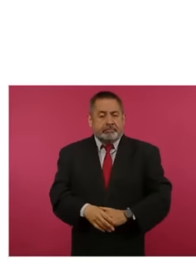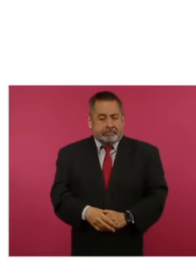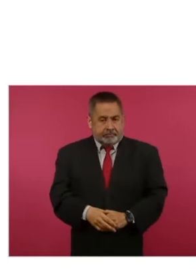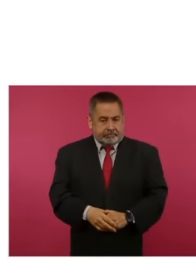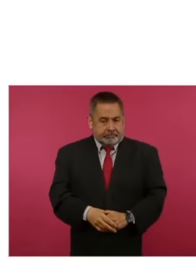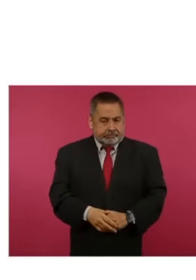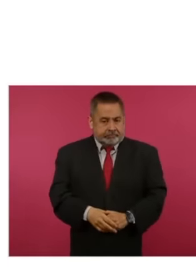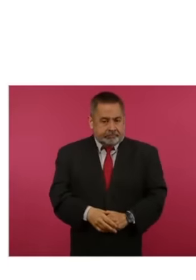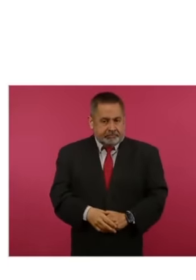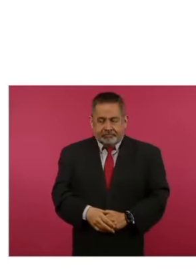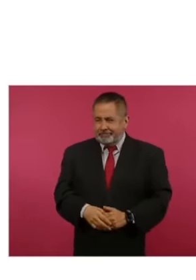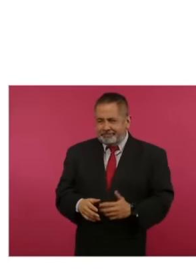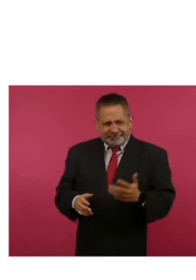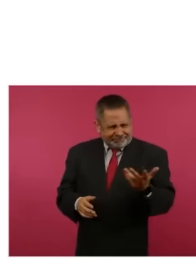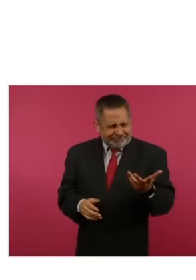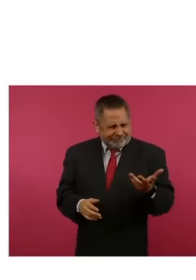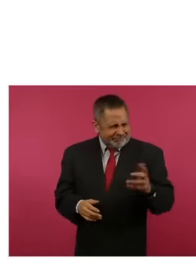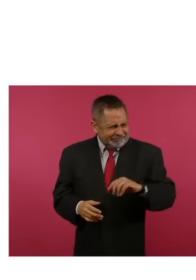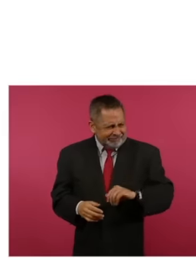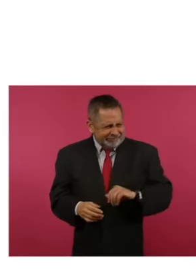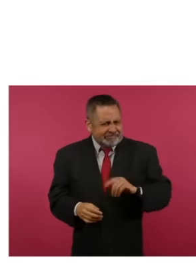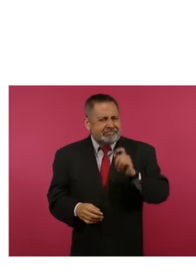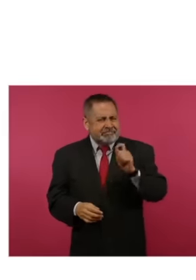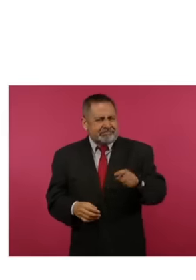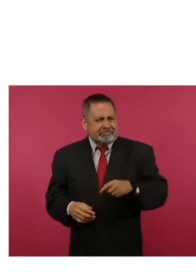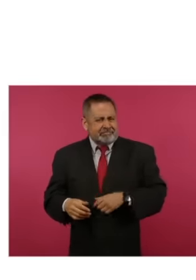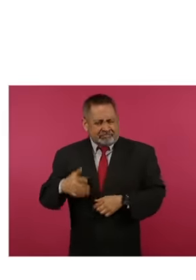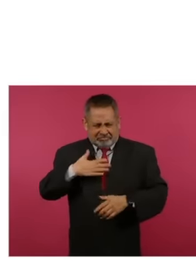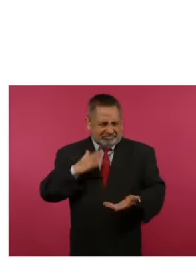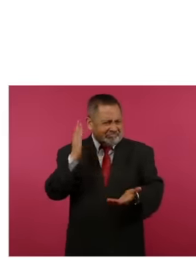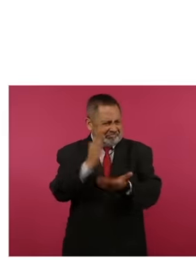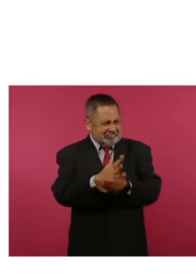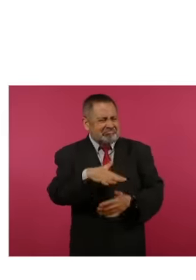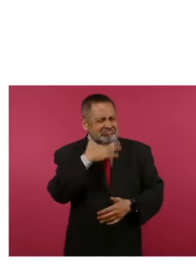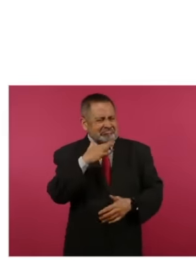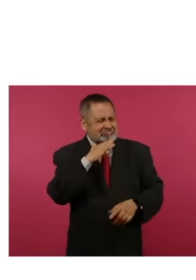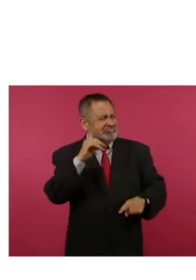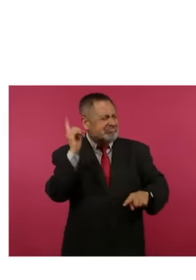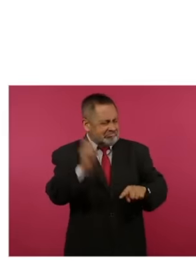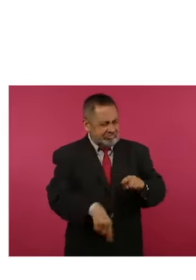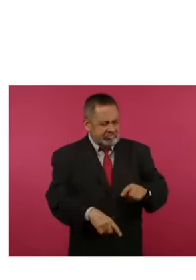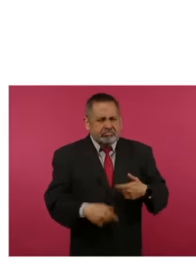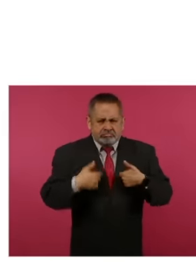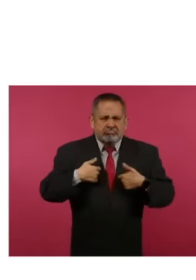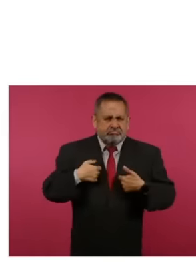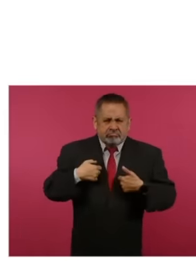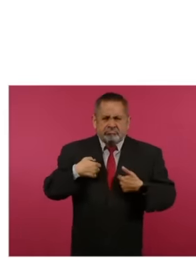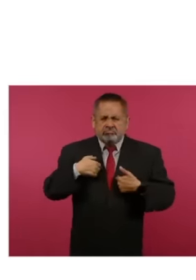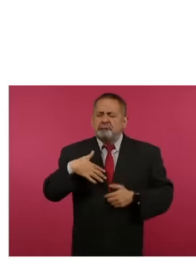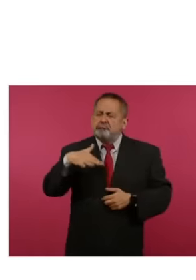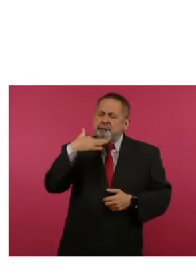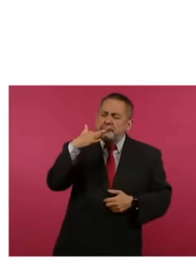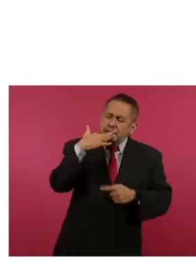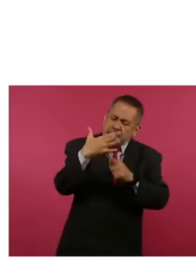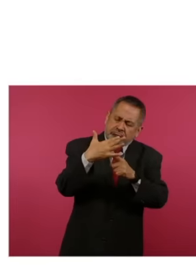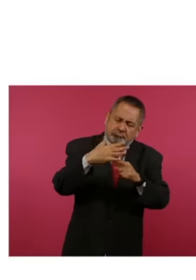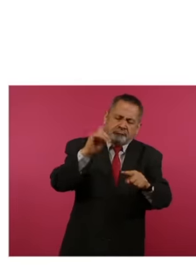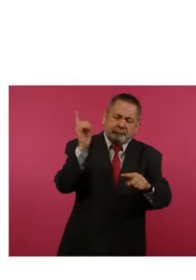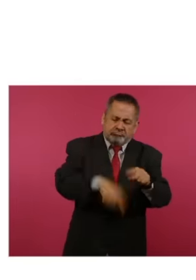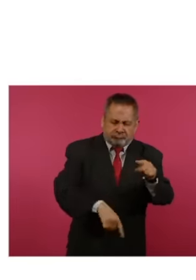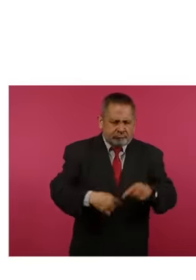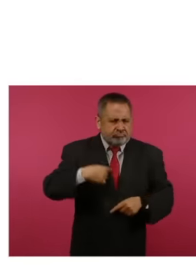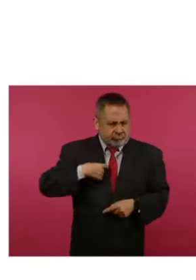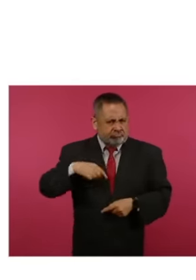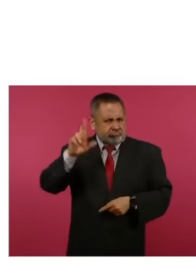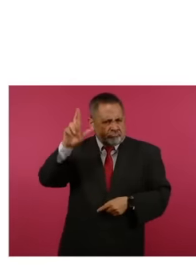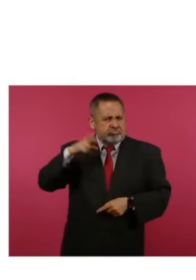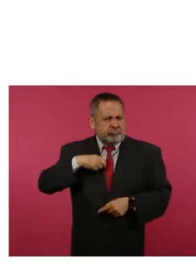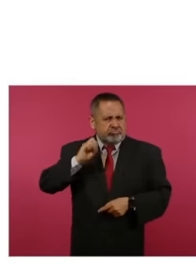Corruption is democratic damage, they are right,